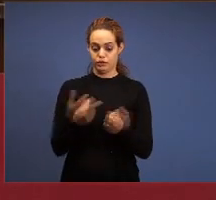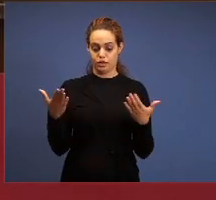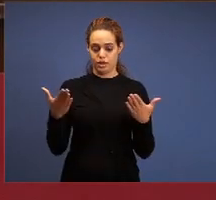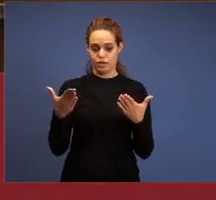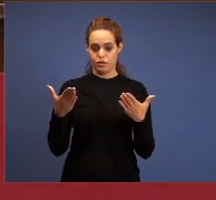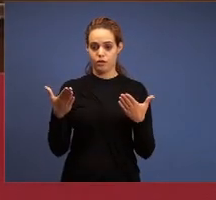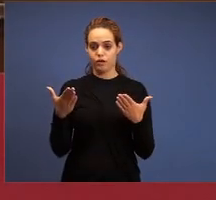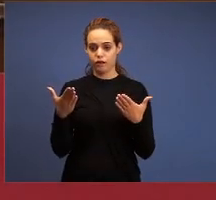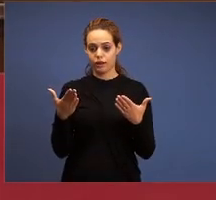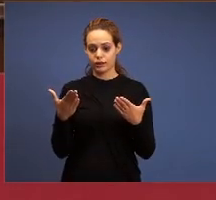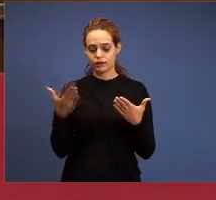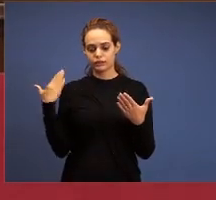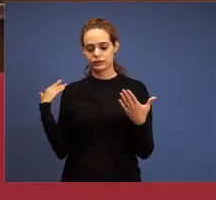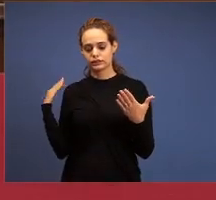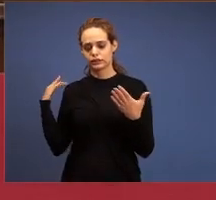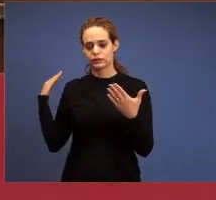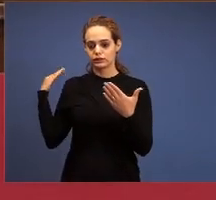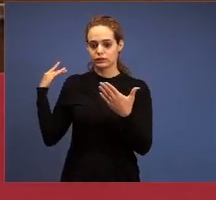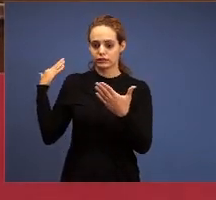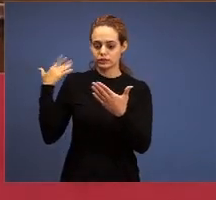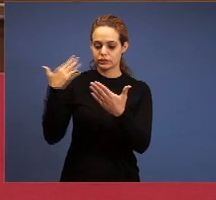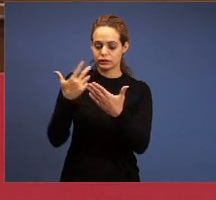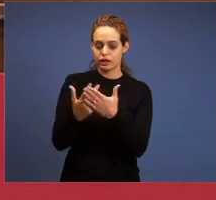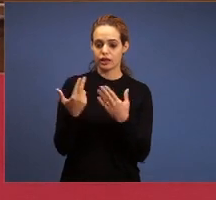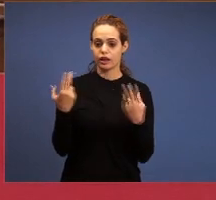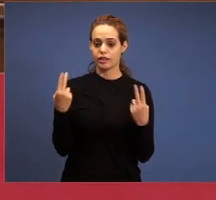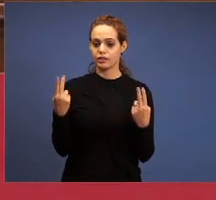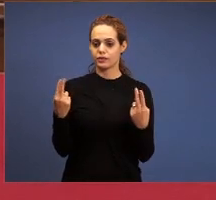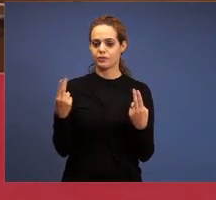nothing has changed, the opposition is the same, but